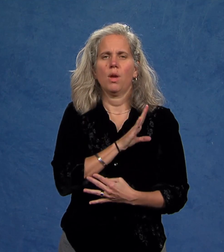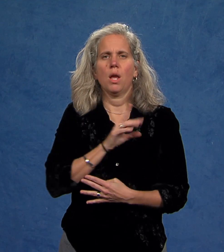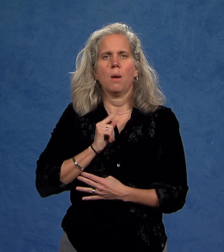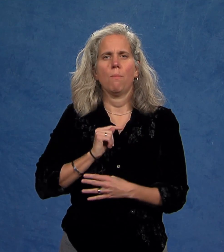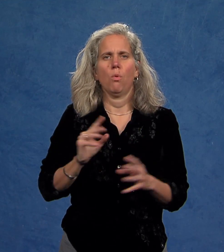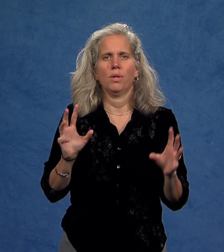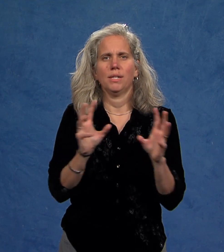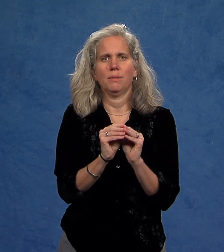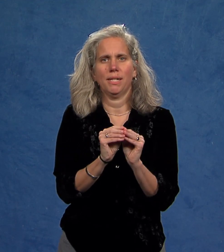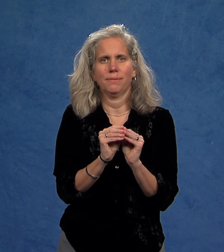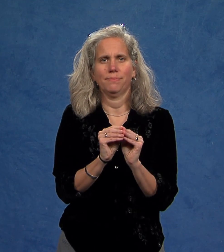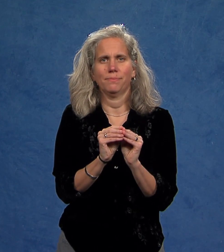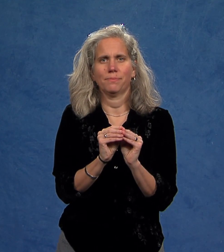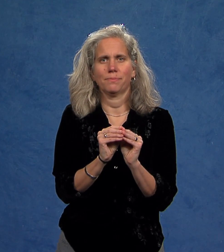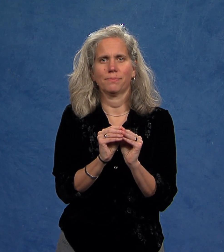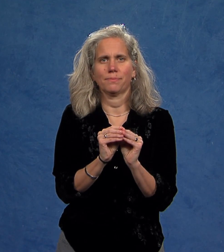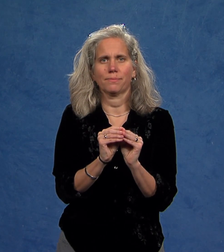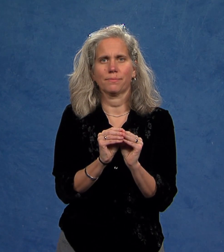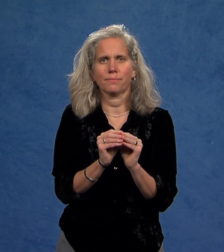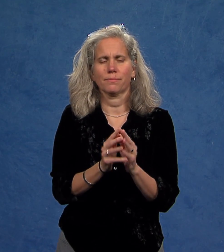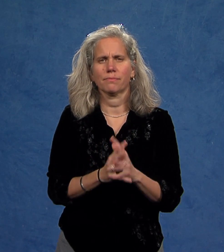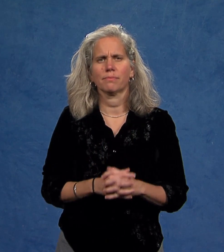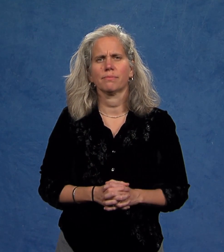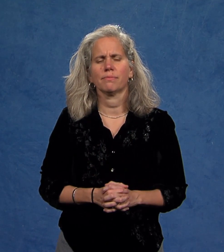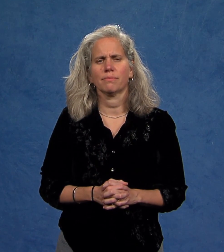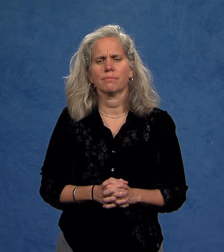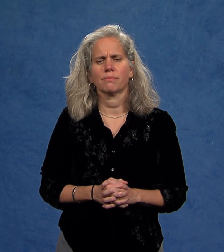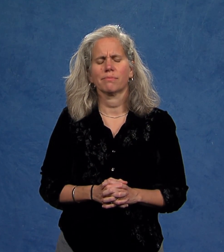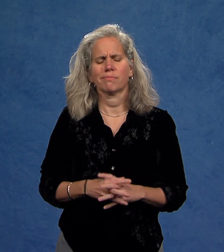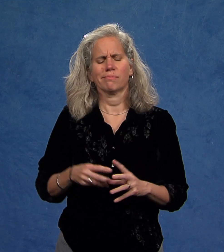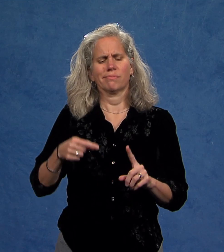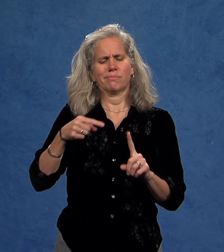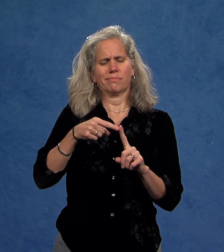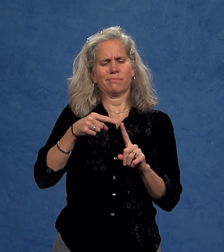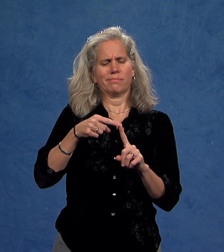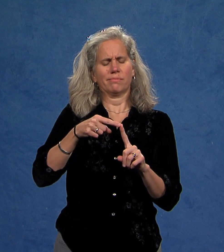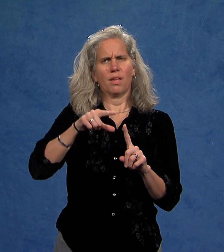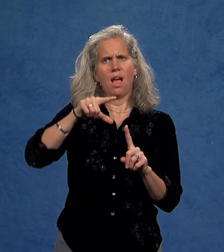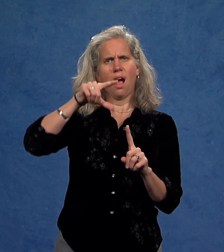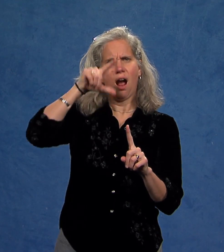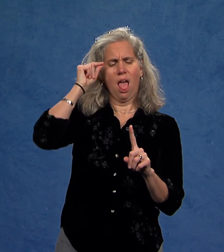at the February Board of Trustees meeting.